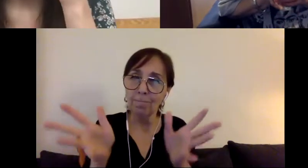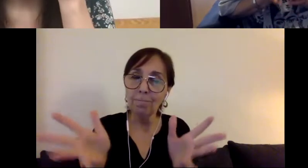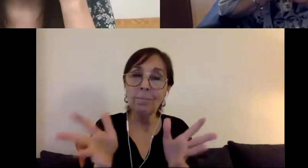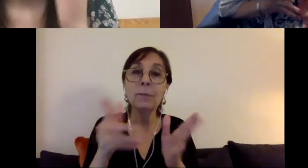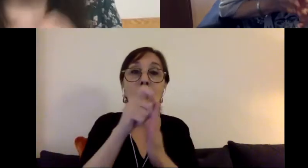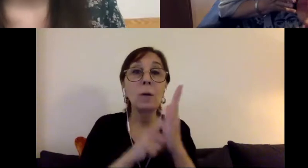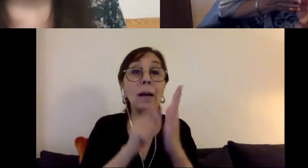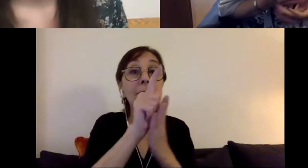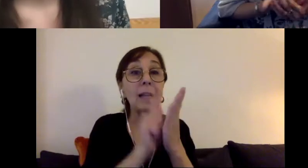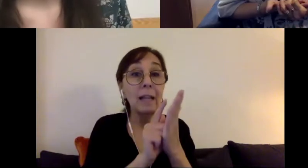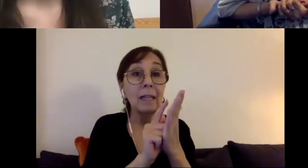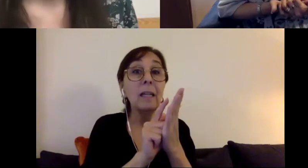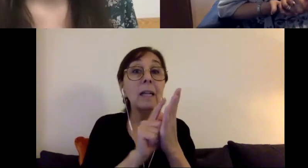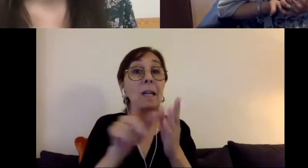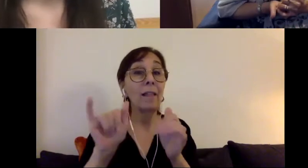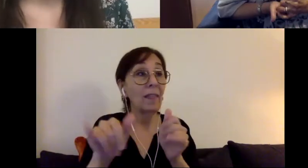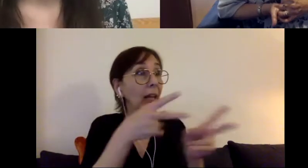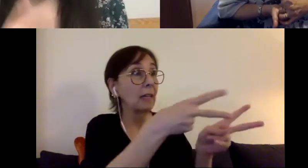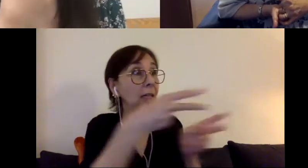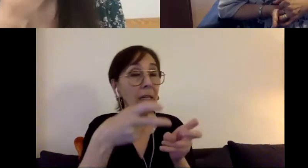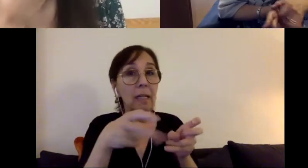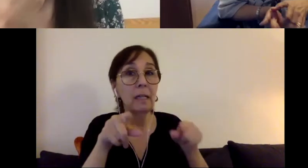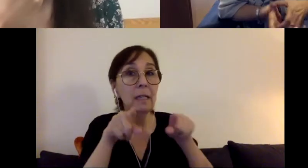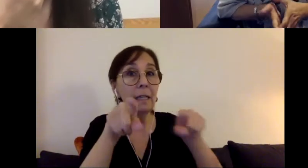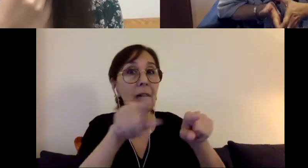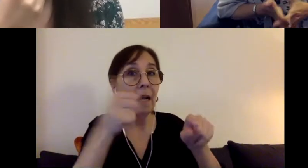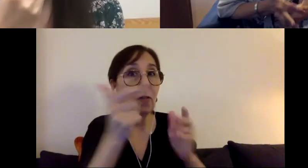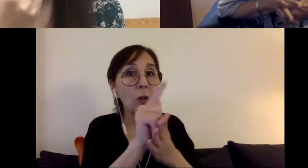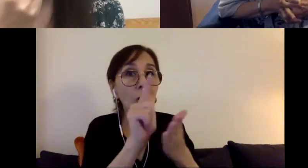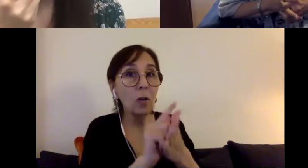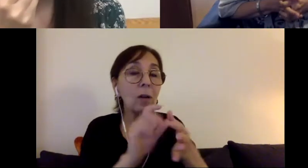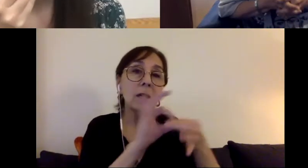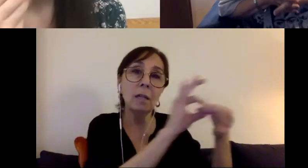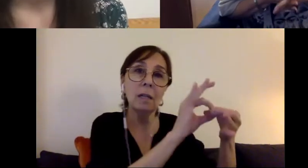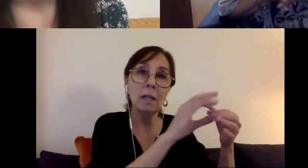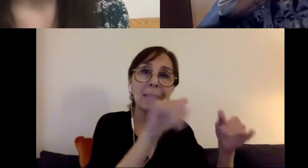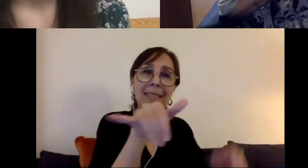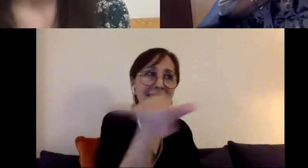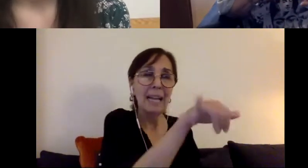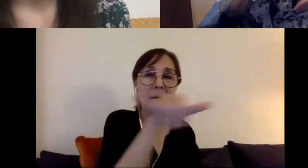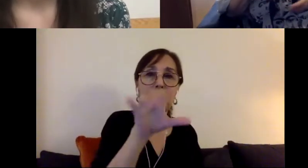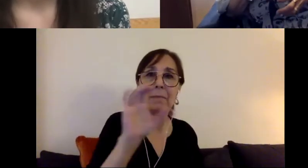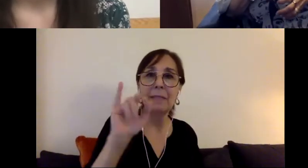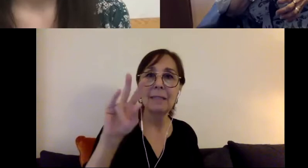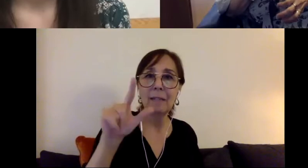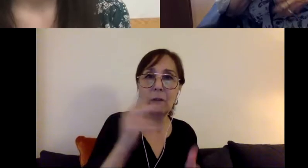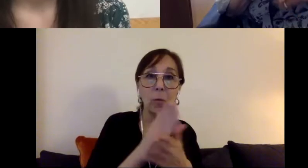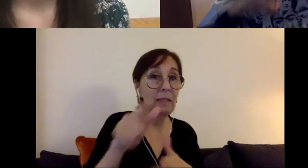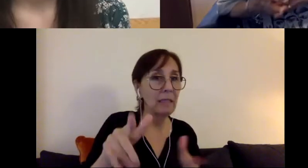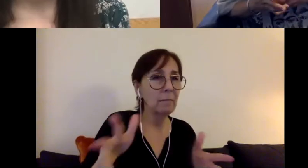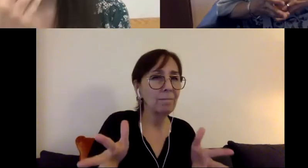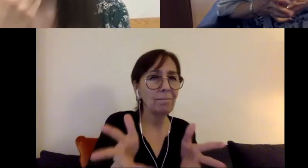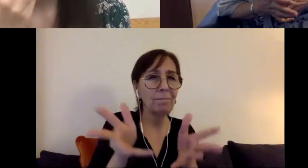parallel other laws like in the area of civil rights. And it necessitated us,